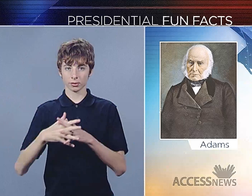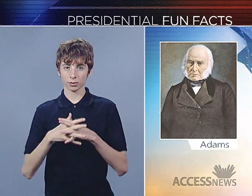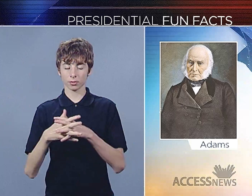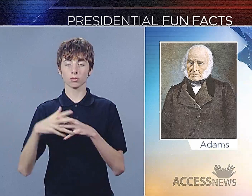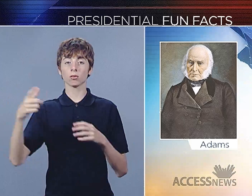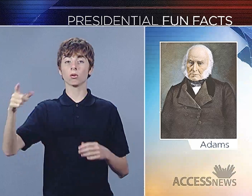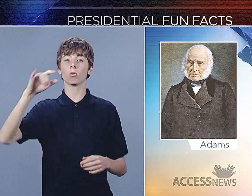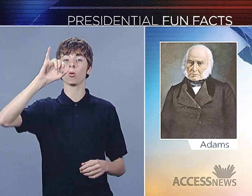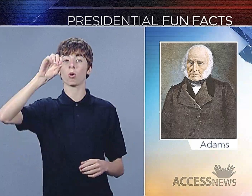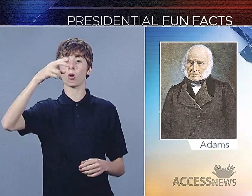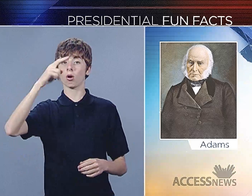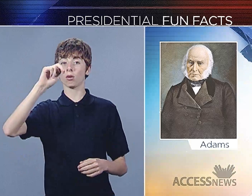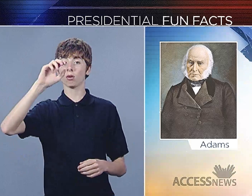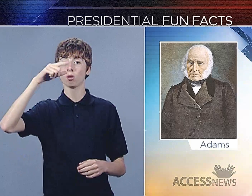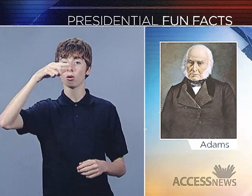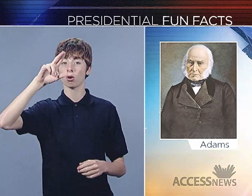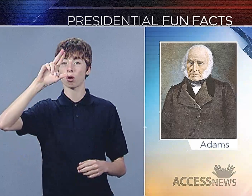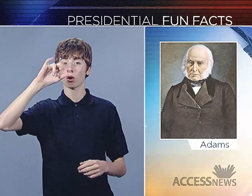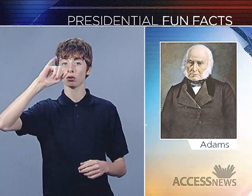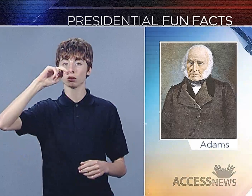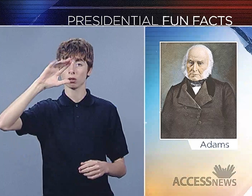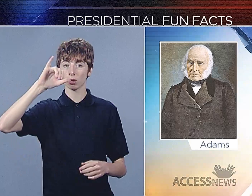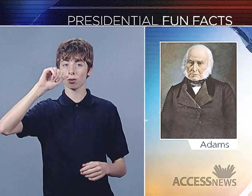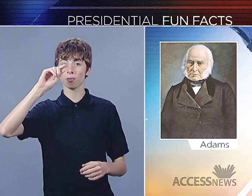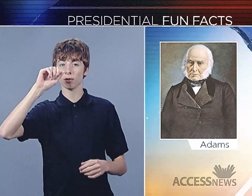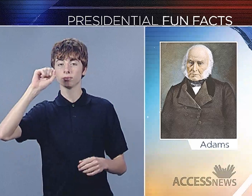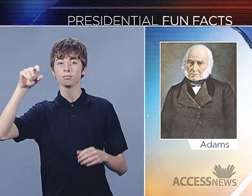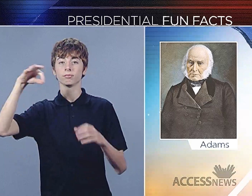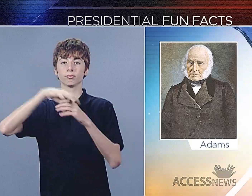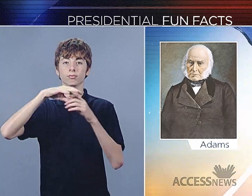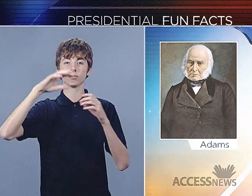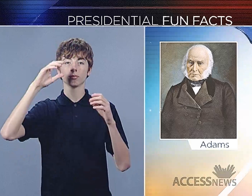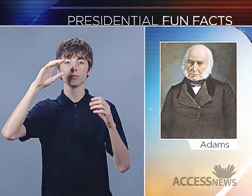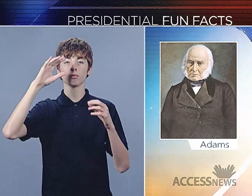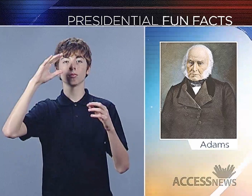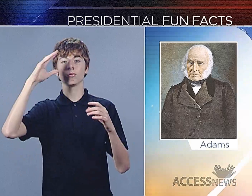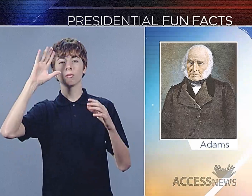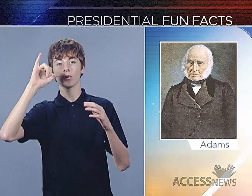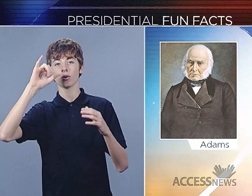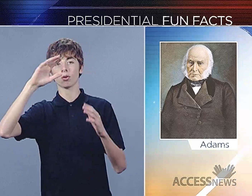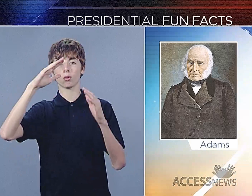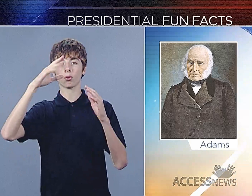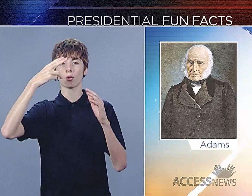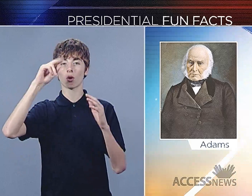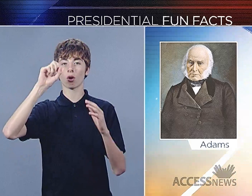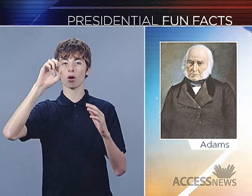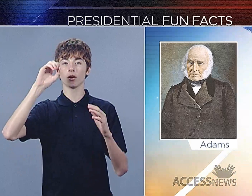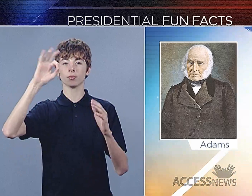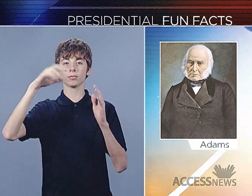who became the 6th president of the United States. John Quincy Adams was elected to the office by the House